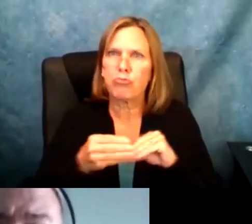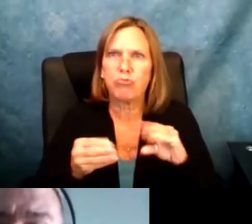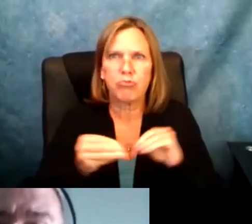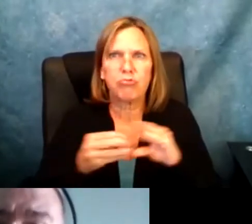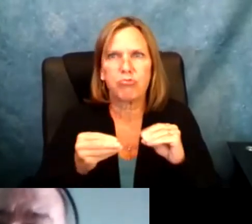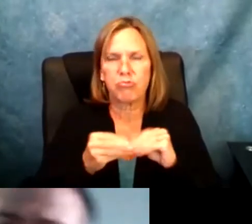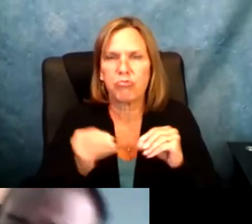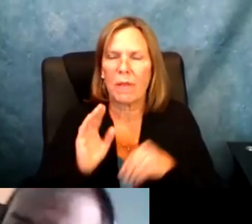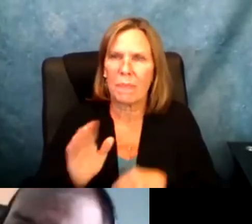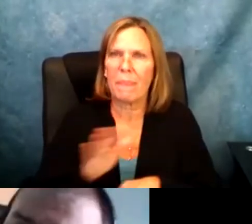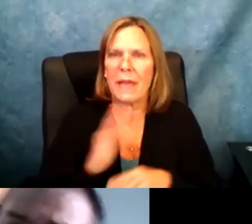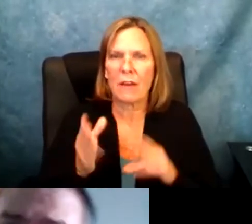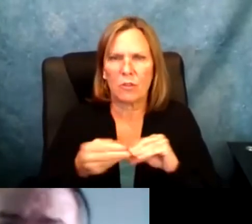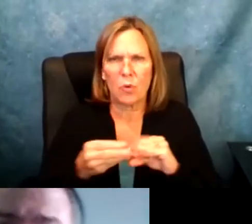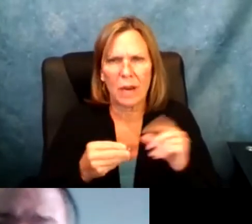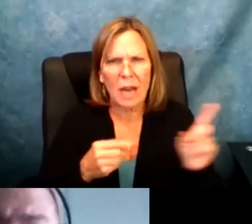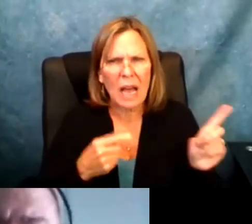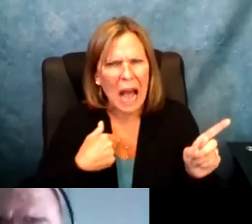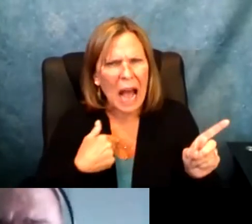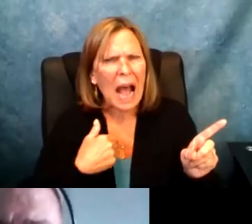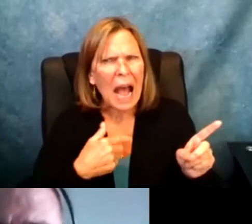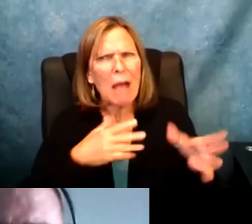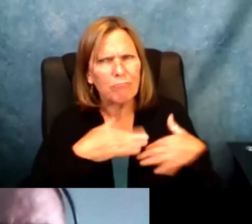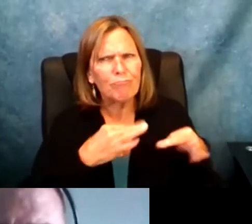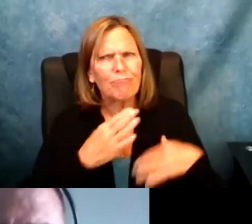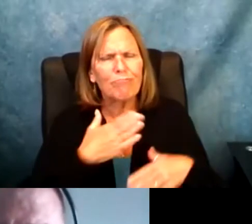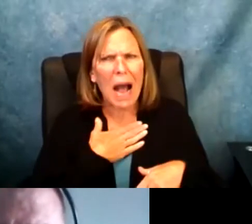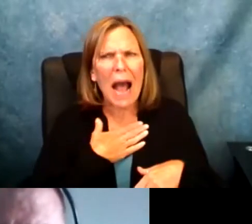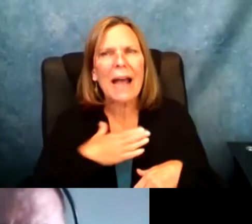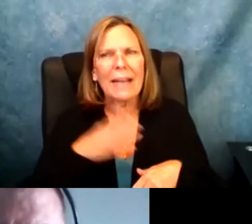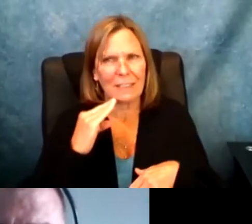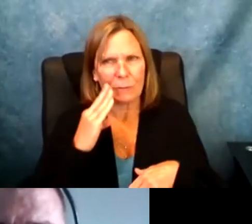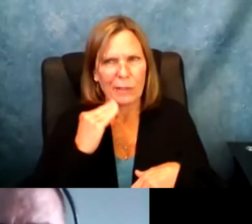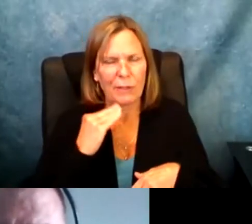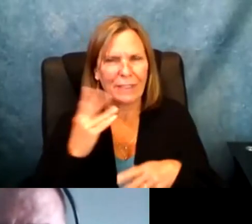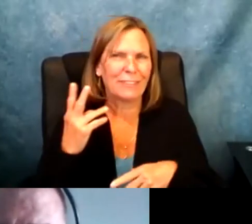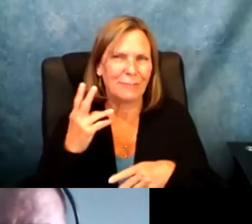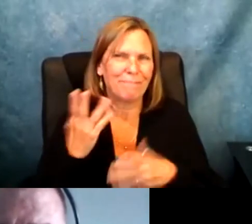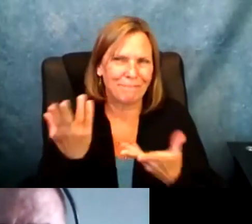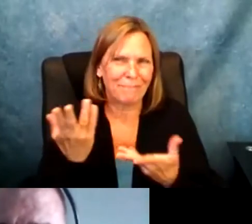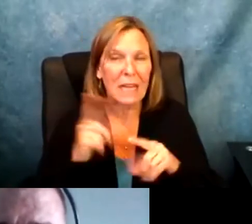students who are really need to hear from some of us. Yeah. >> Sure. Yeah, I mean I could